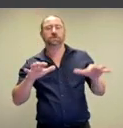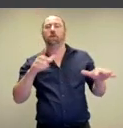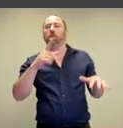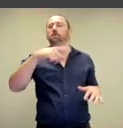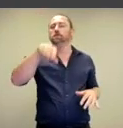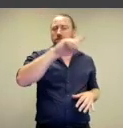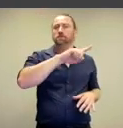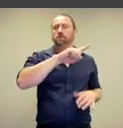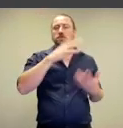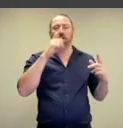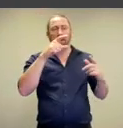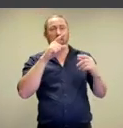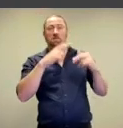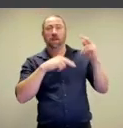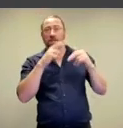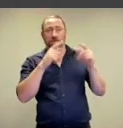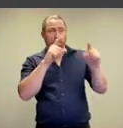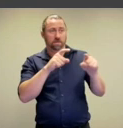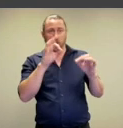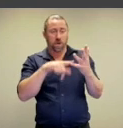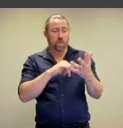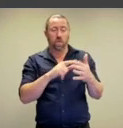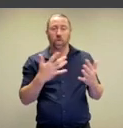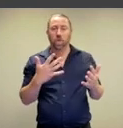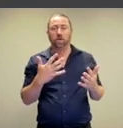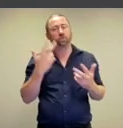countryside and making a kind of oblique reference